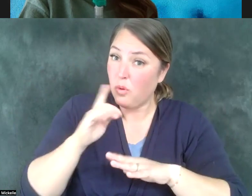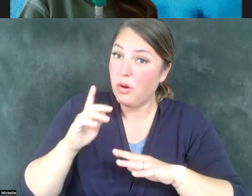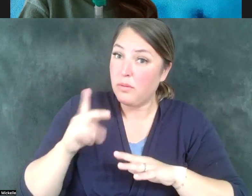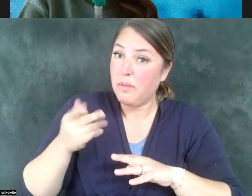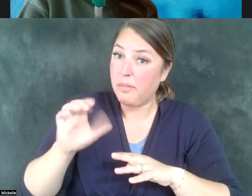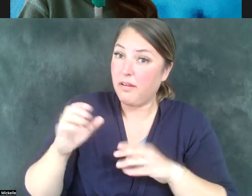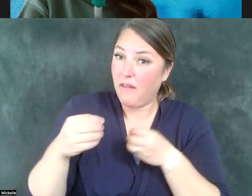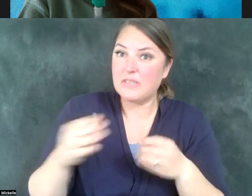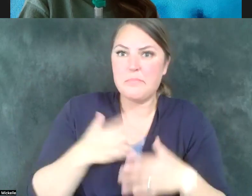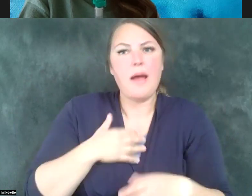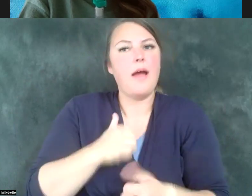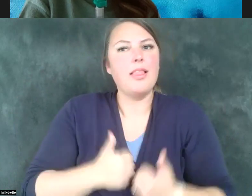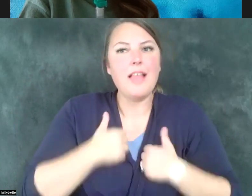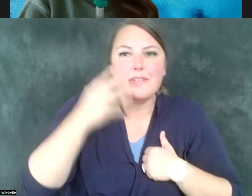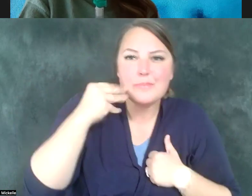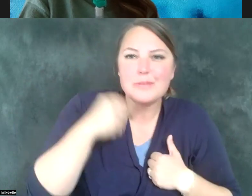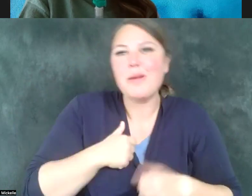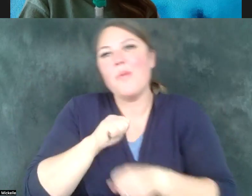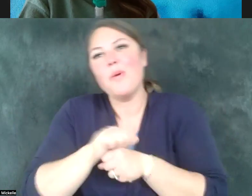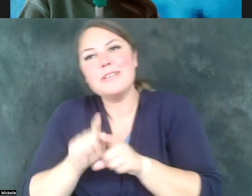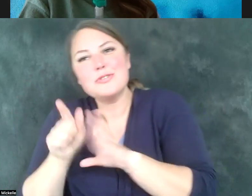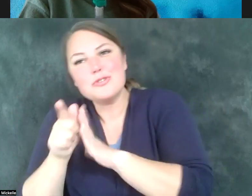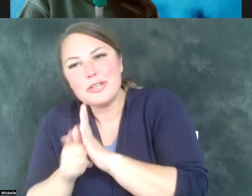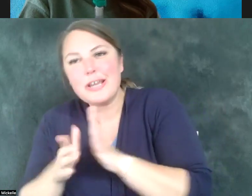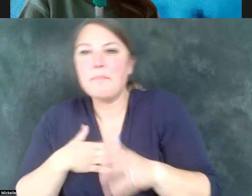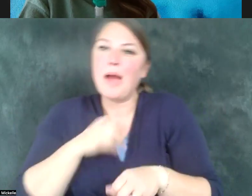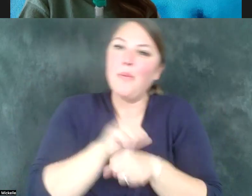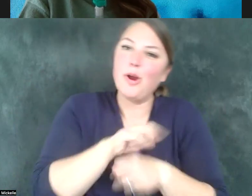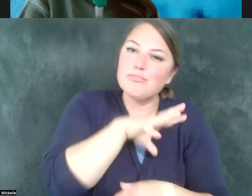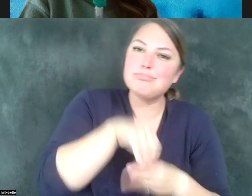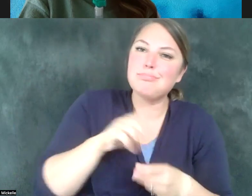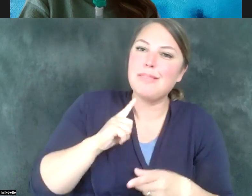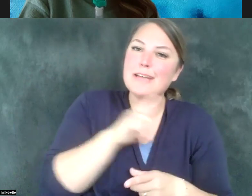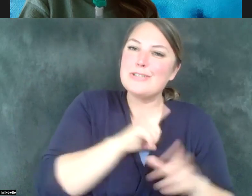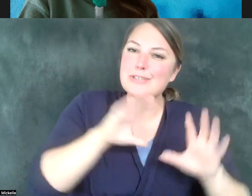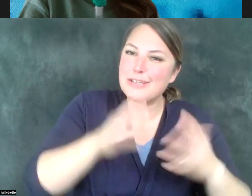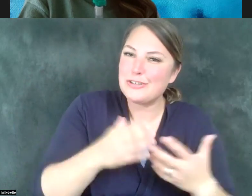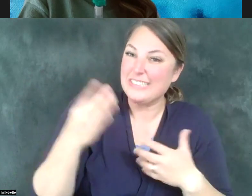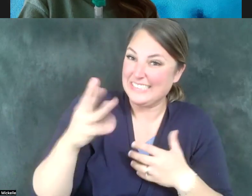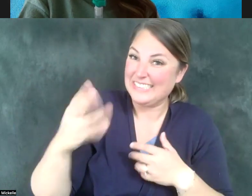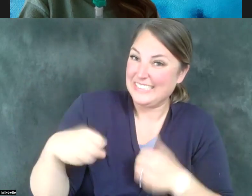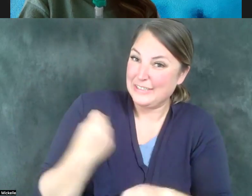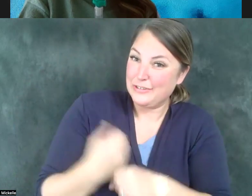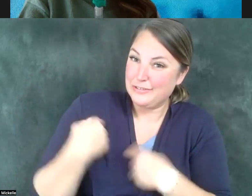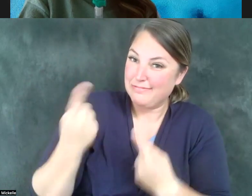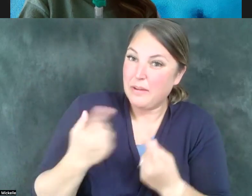work as an attorney, my work as a legislator over the last 16 years, my work as a leader over eight of those 16